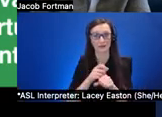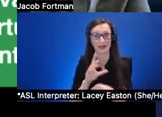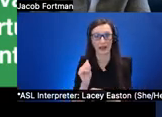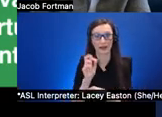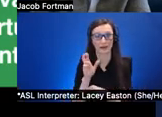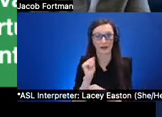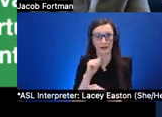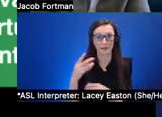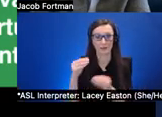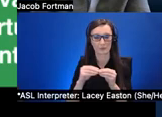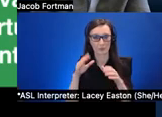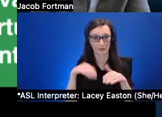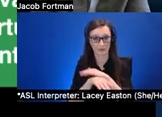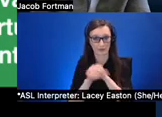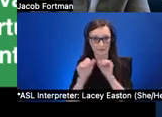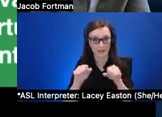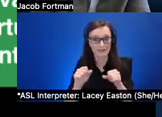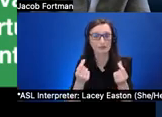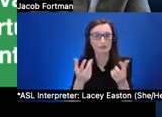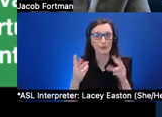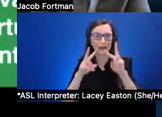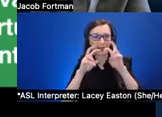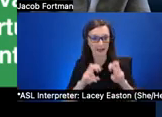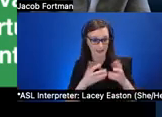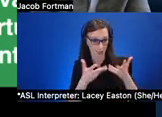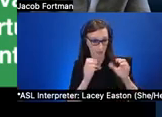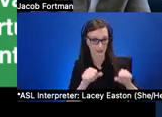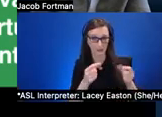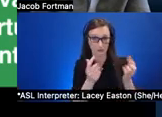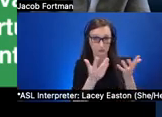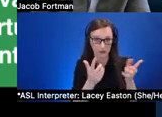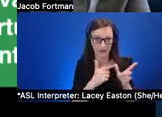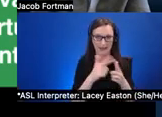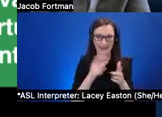analysis of the existing functionality and we identified sort of five broad categories uh